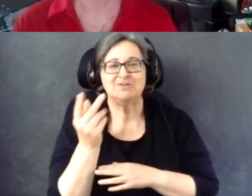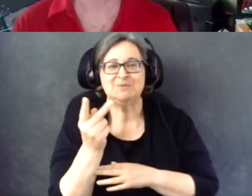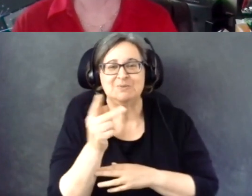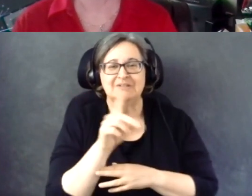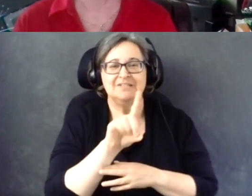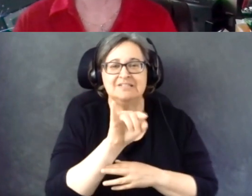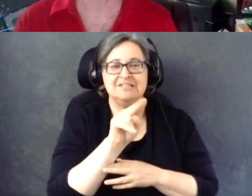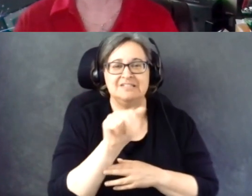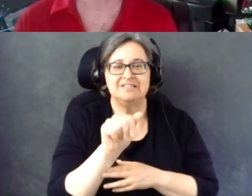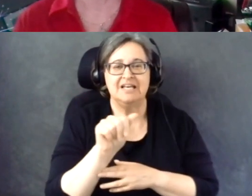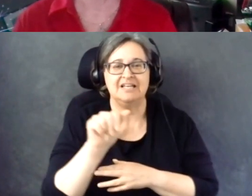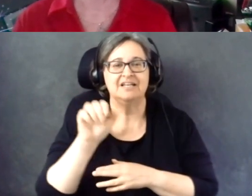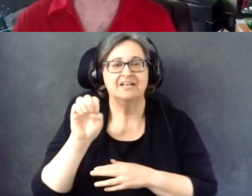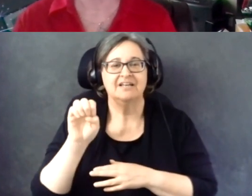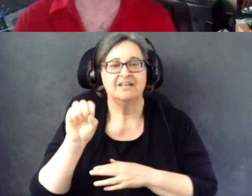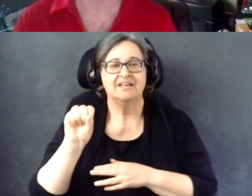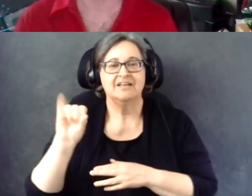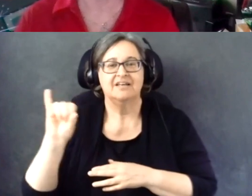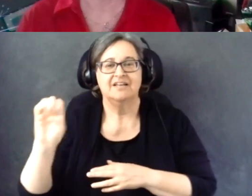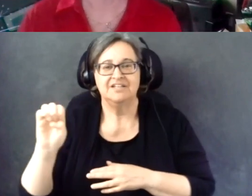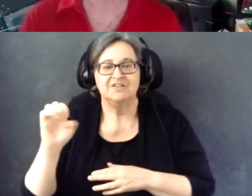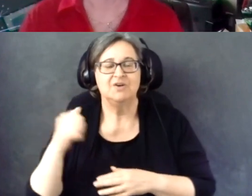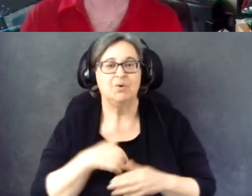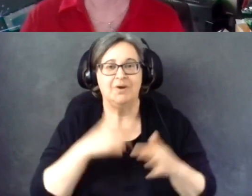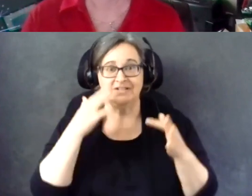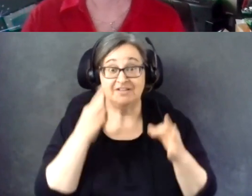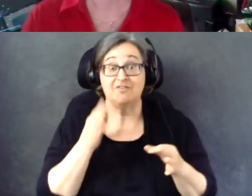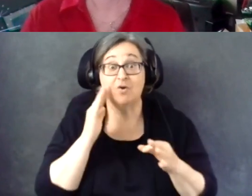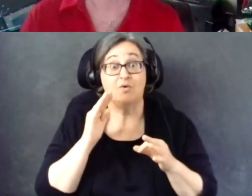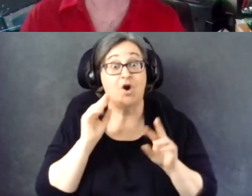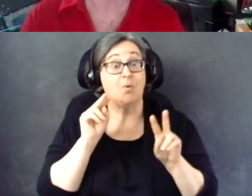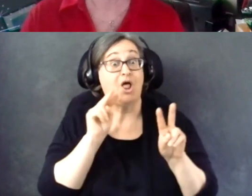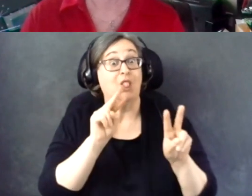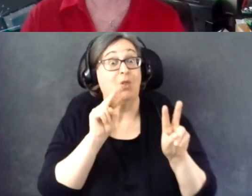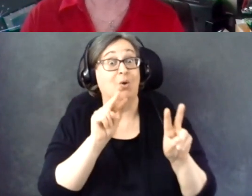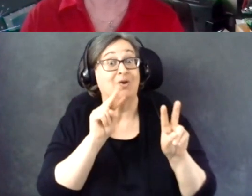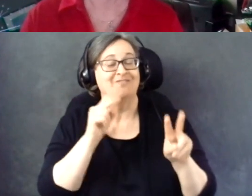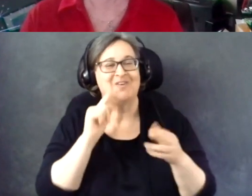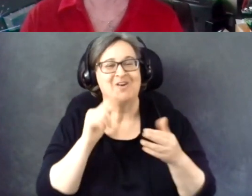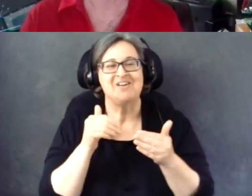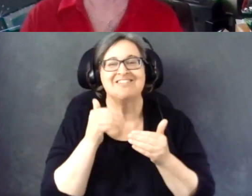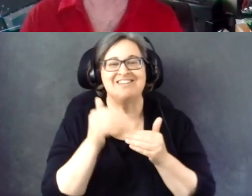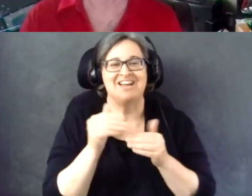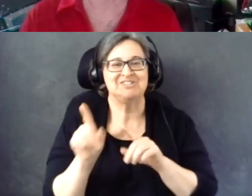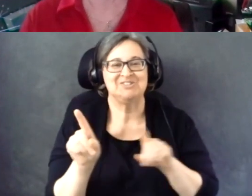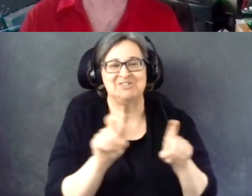And we definitely will be looking out for the next survey after the next election.